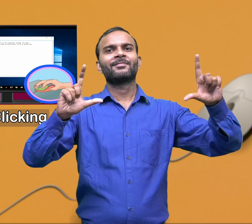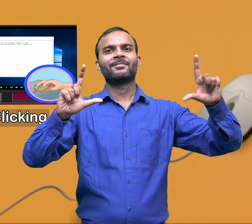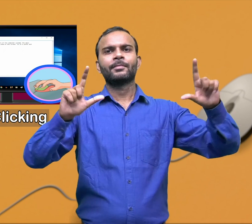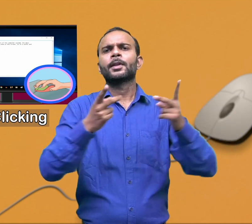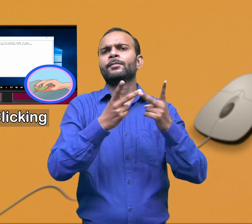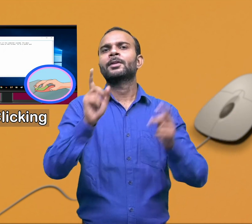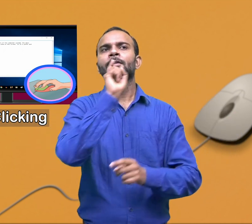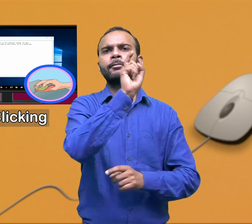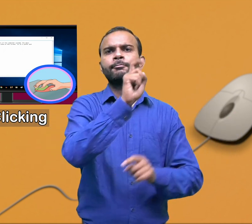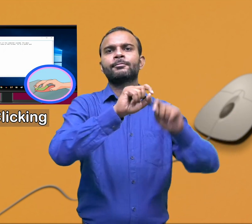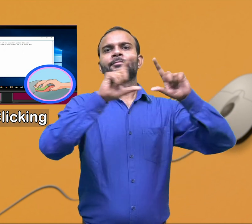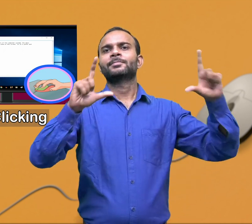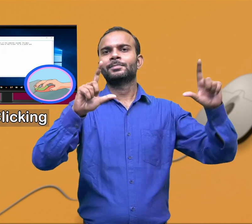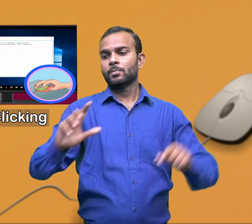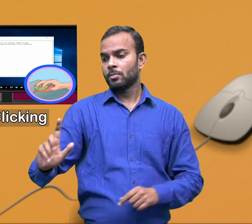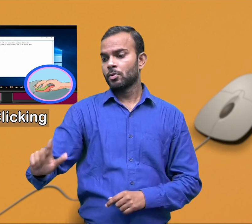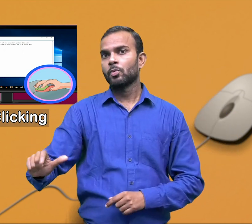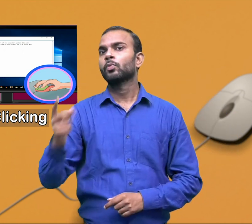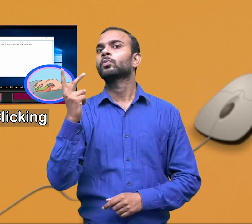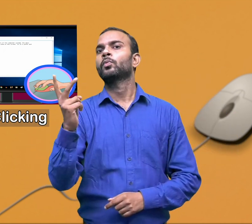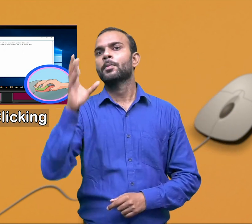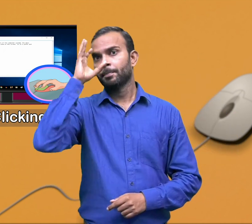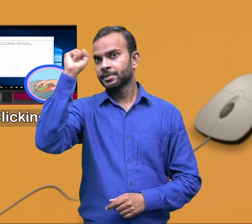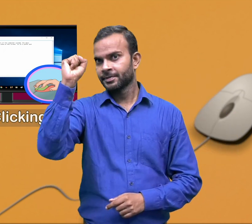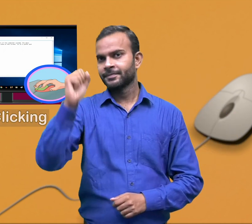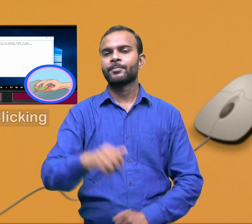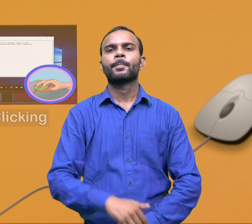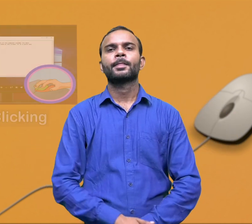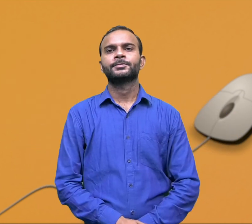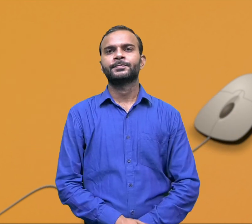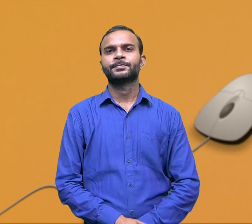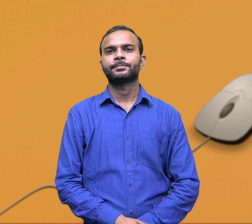Double clicking is basically used to open a program.